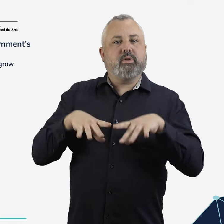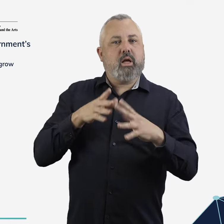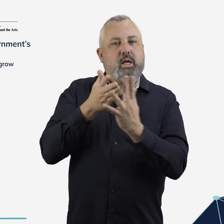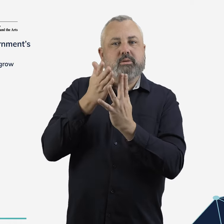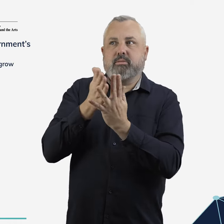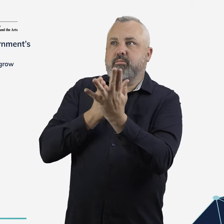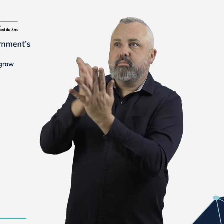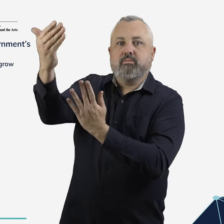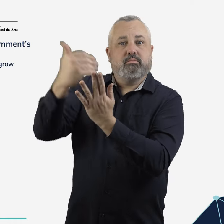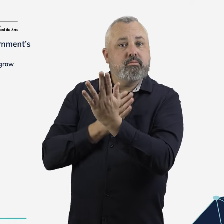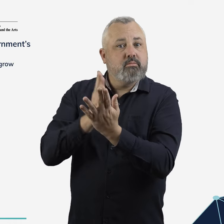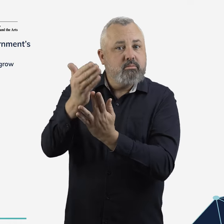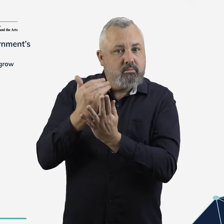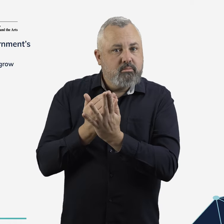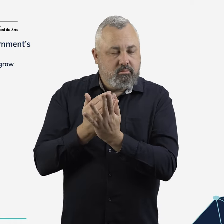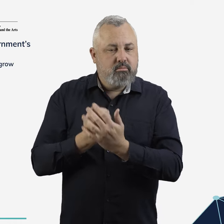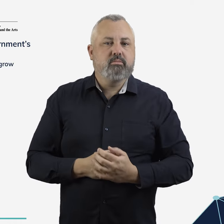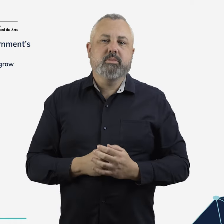agreements where it is in Australia’s interests.